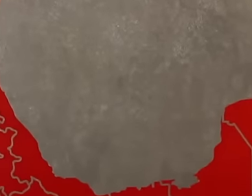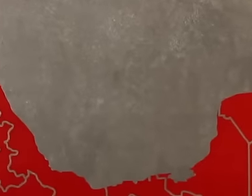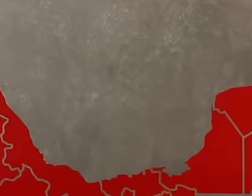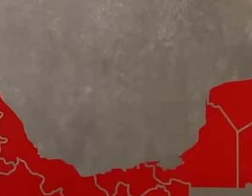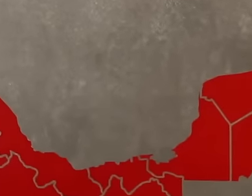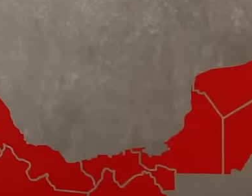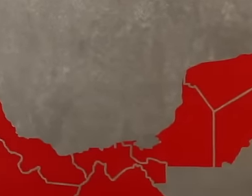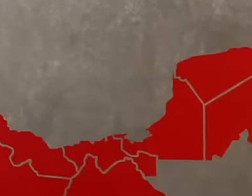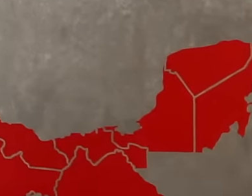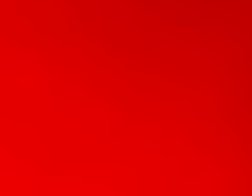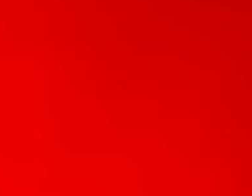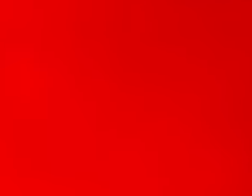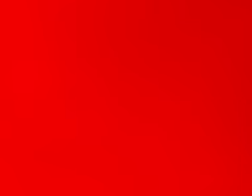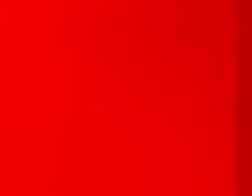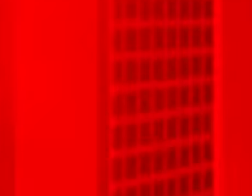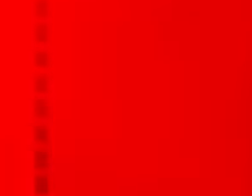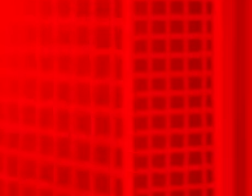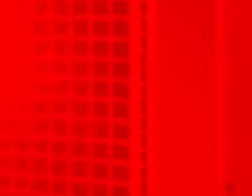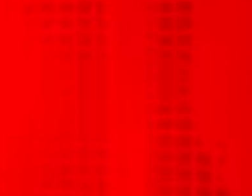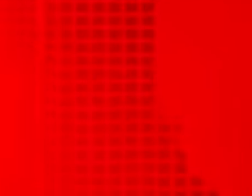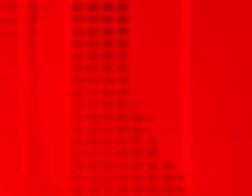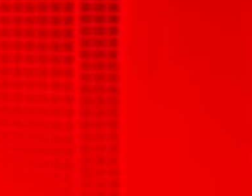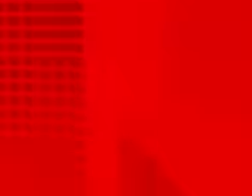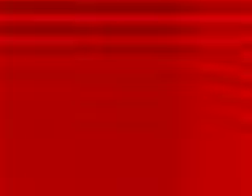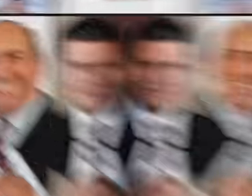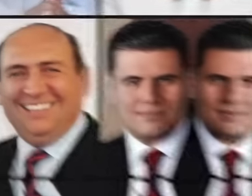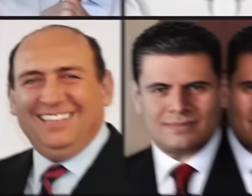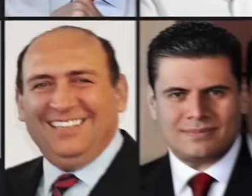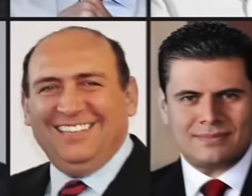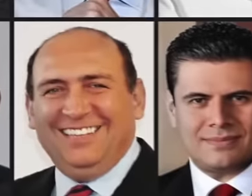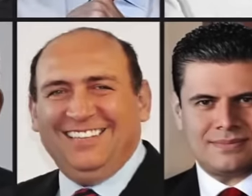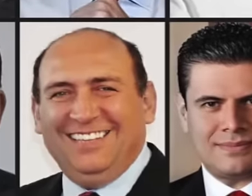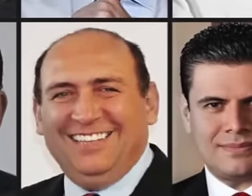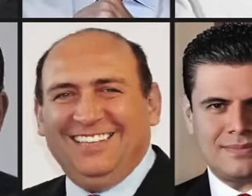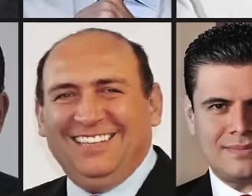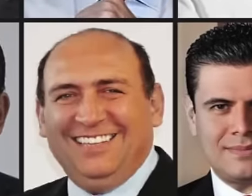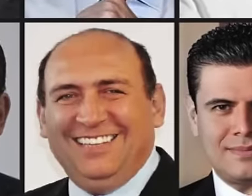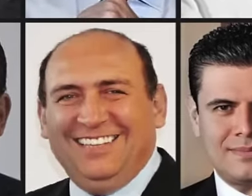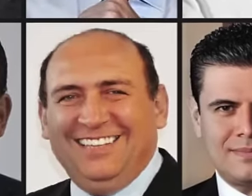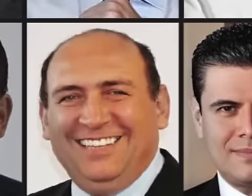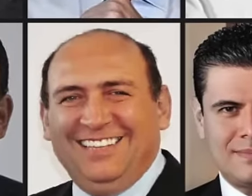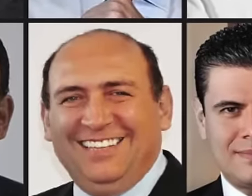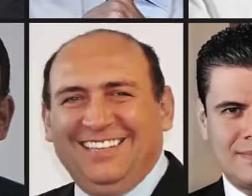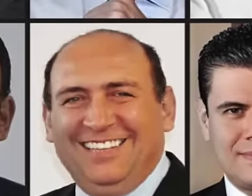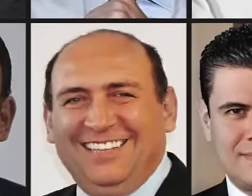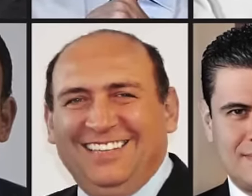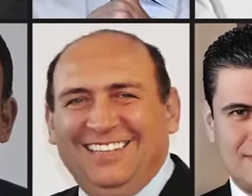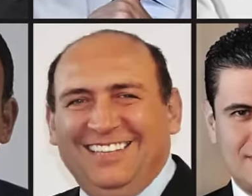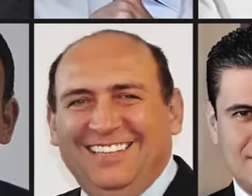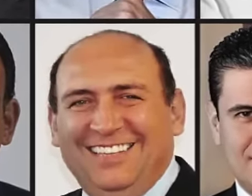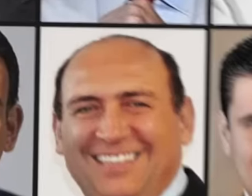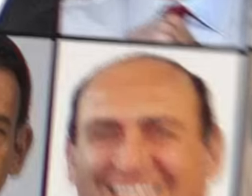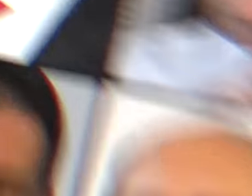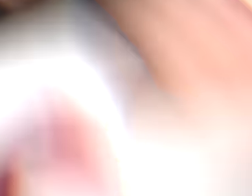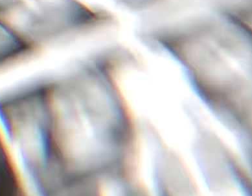in Mexico full of fraud, corruption and deception that is living its last